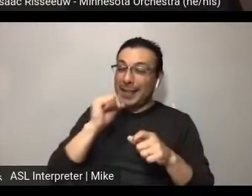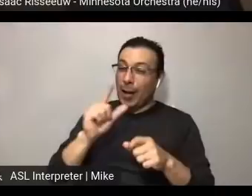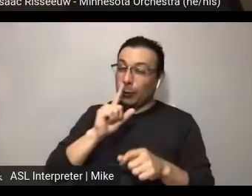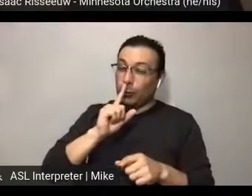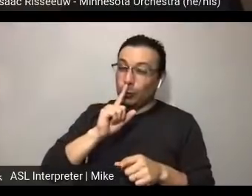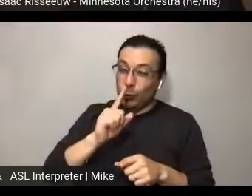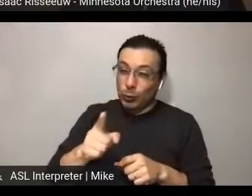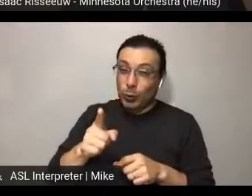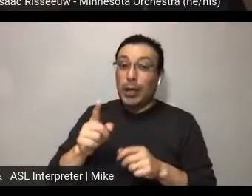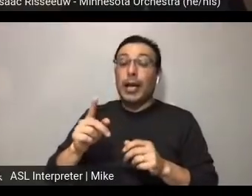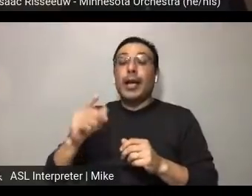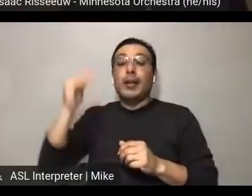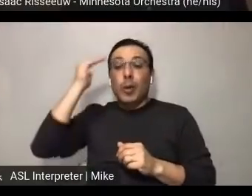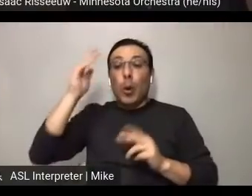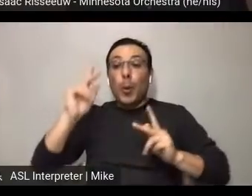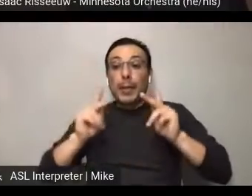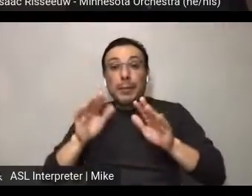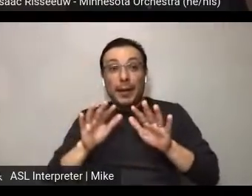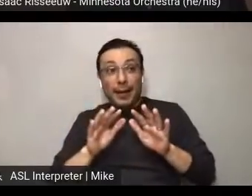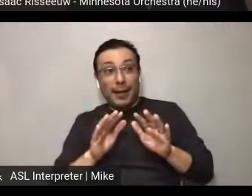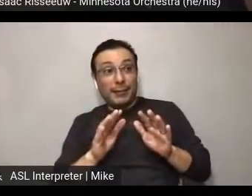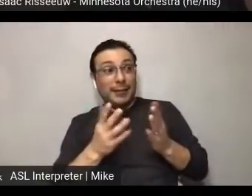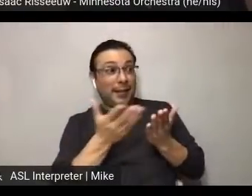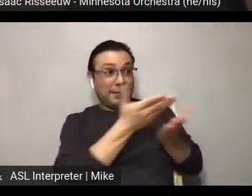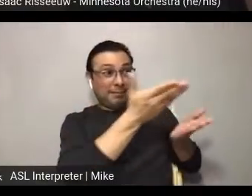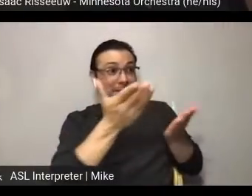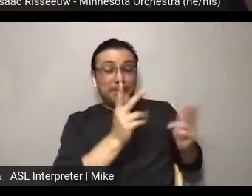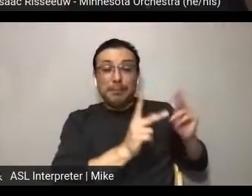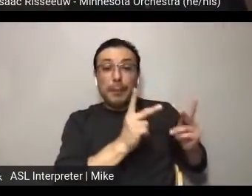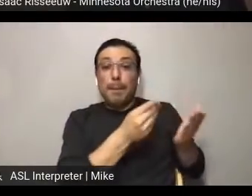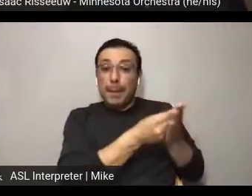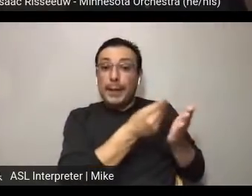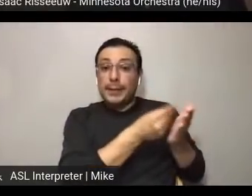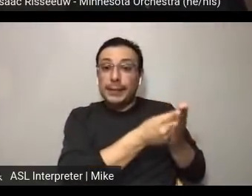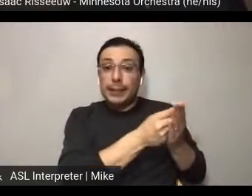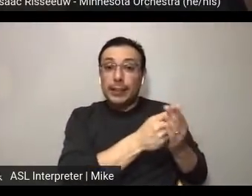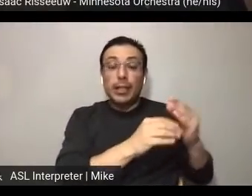with money on account, from concerts that had been canceled or